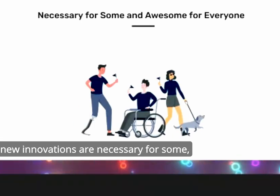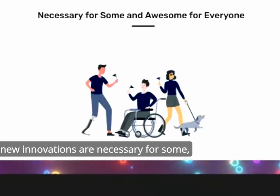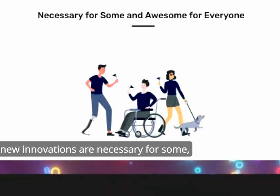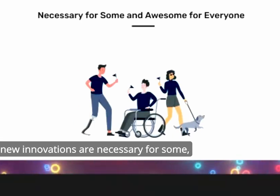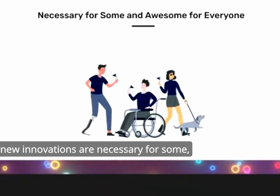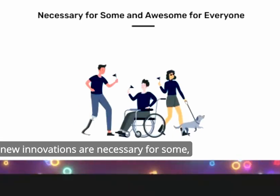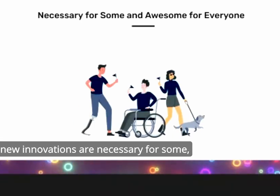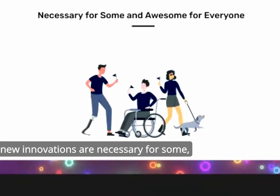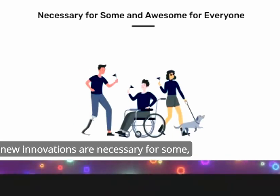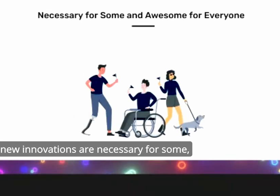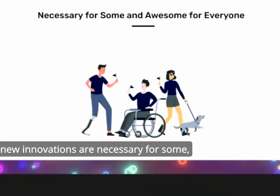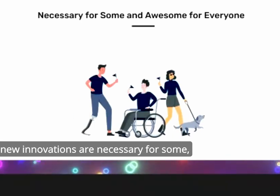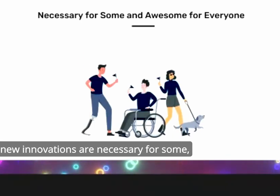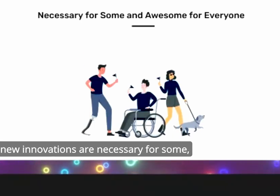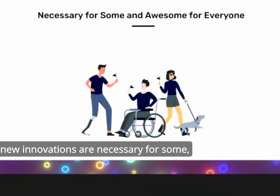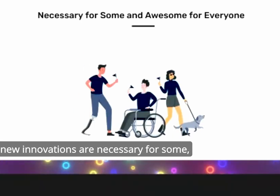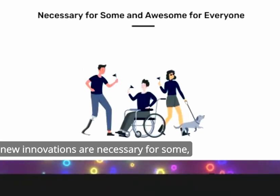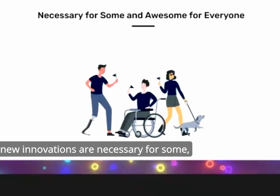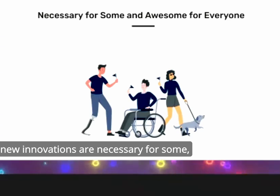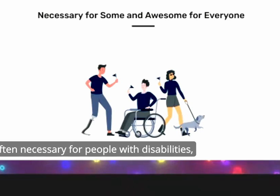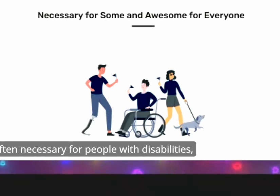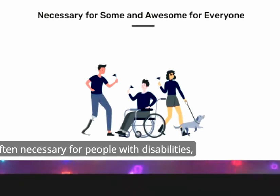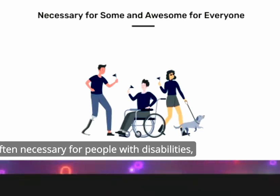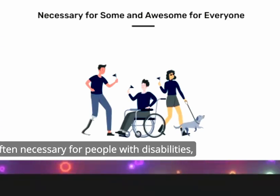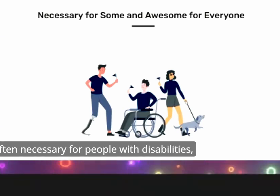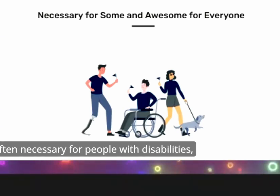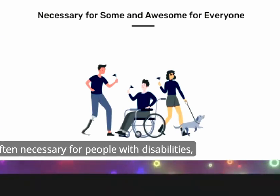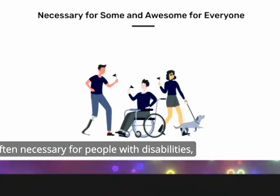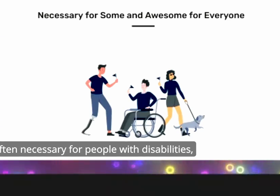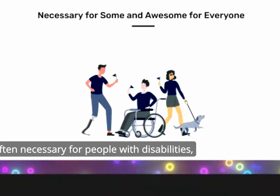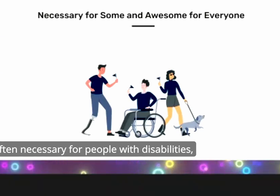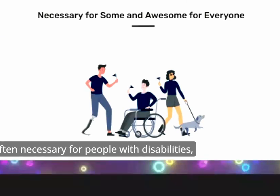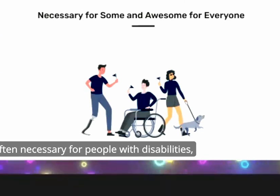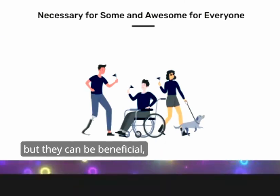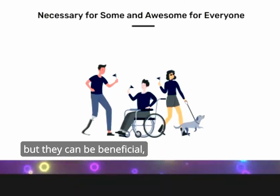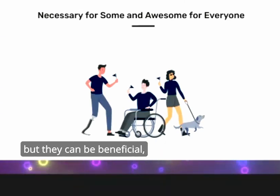this idea that new Innovations are necessary for some are often necessary for people with